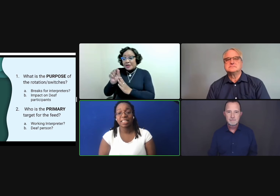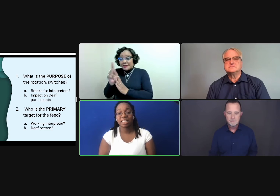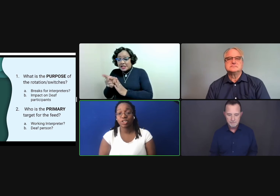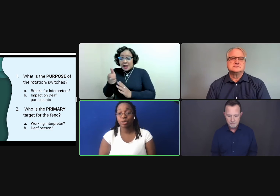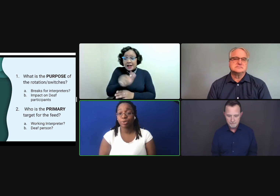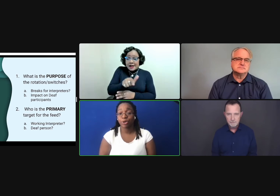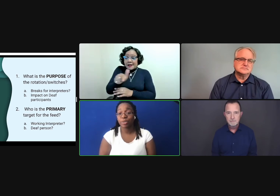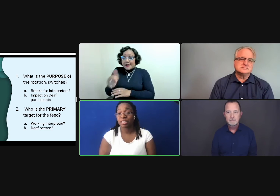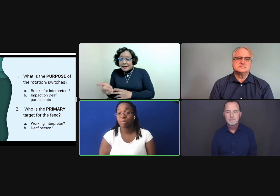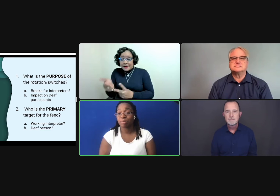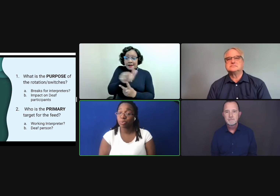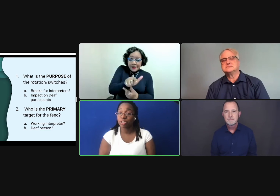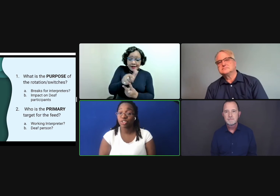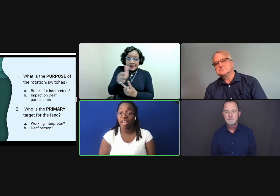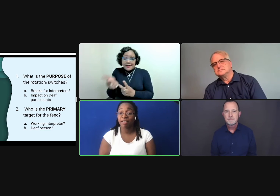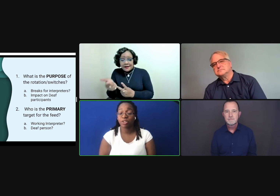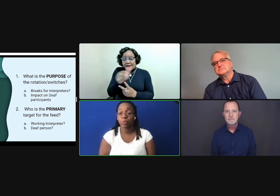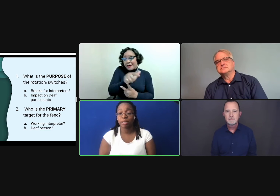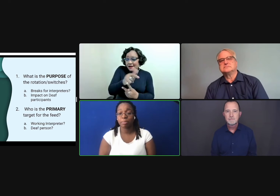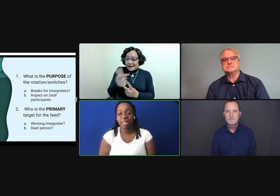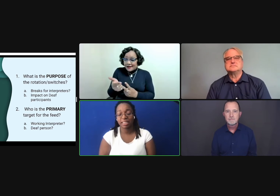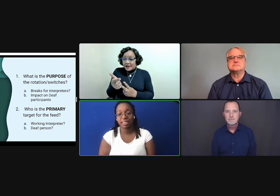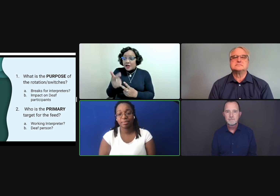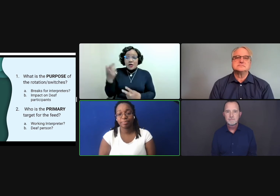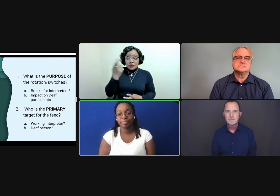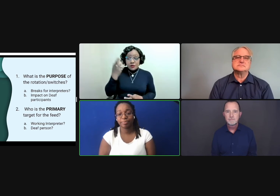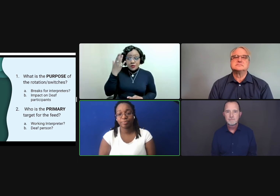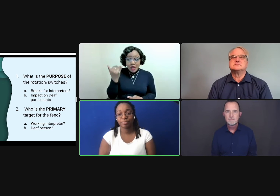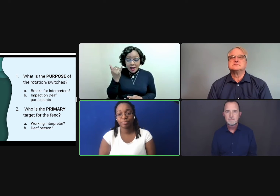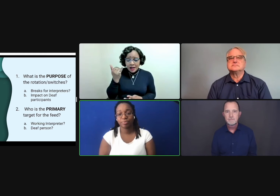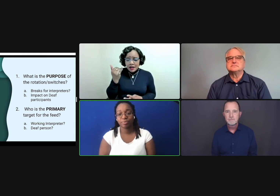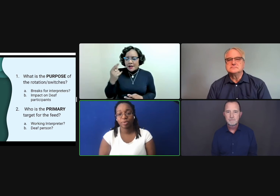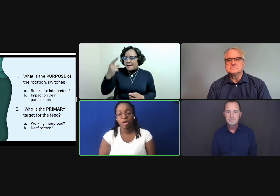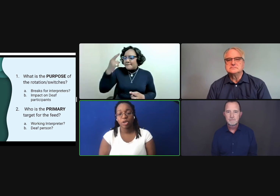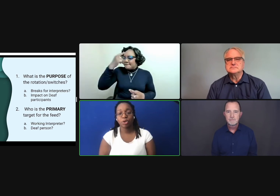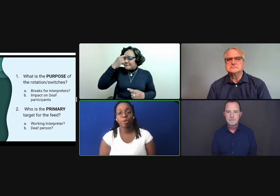As an interpreter, we typically switch every 20 minutes.